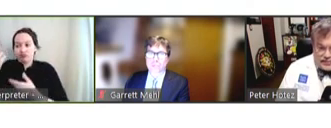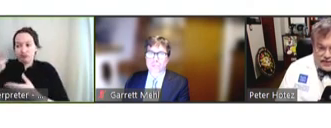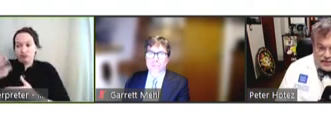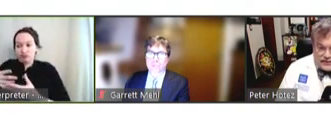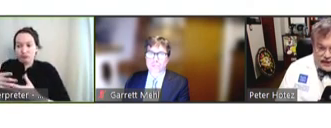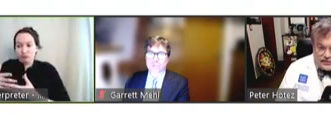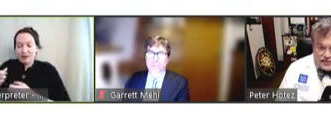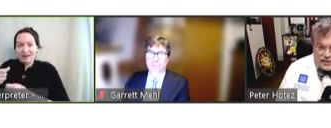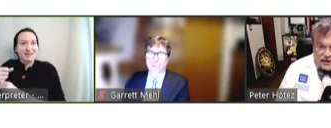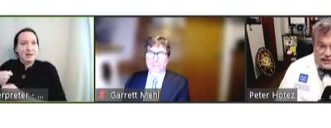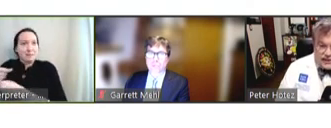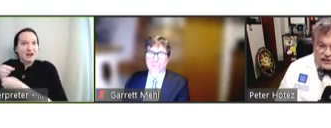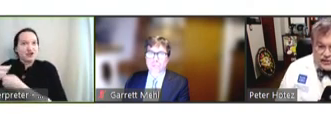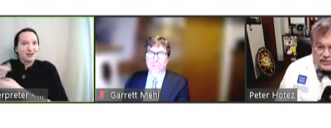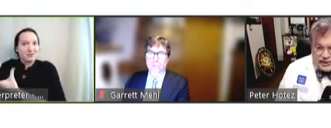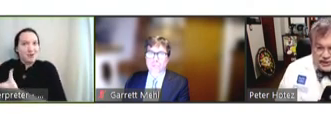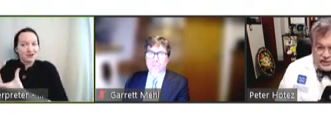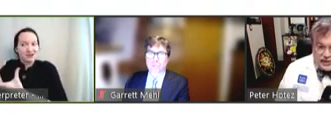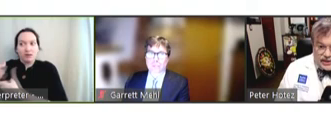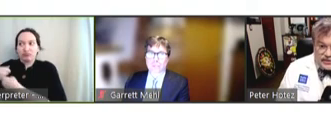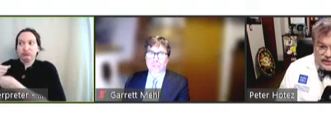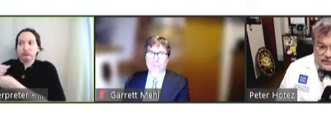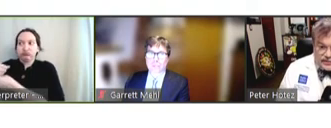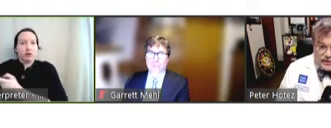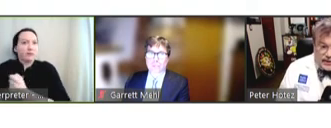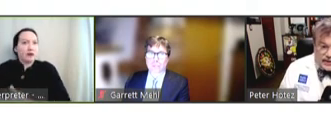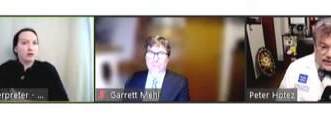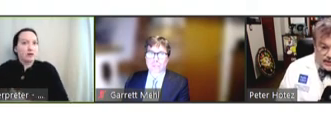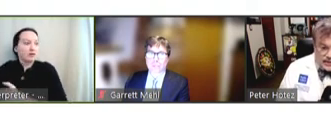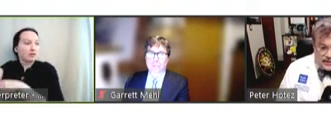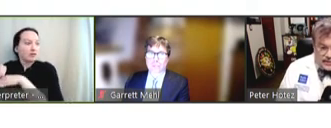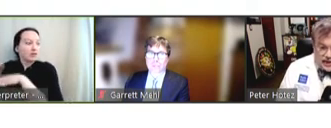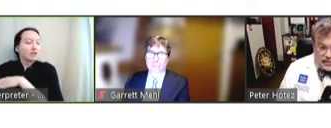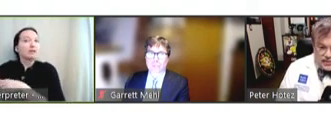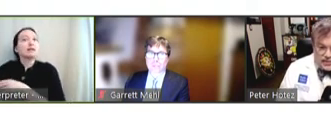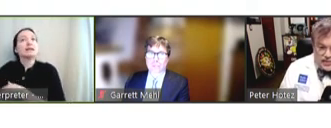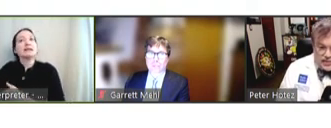manufacturing capacity in low and middle income countries for yeast-based recombinant protein